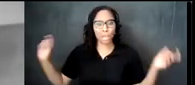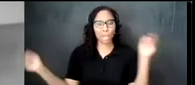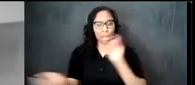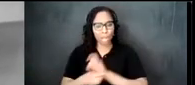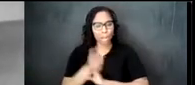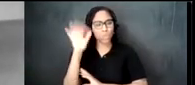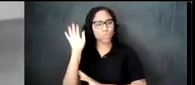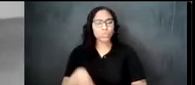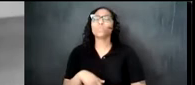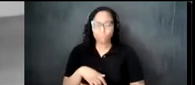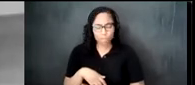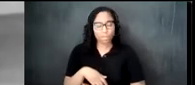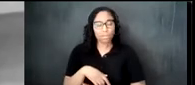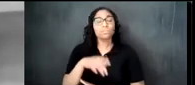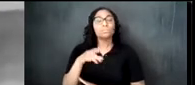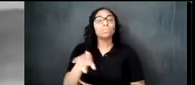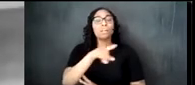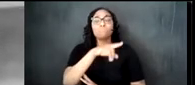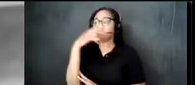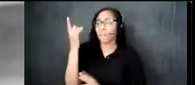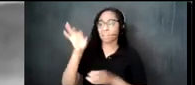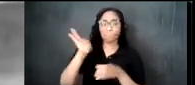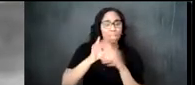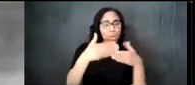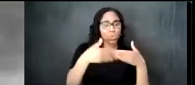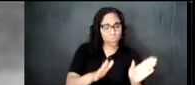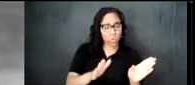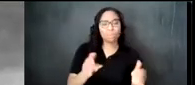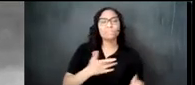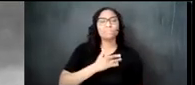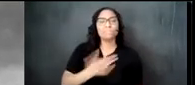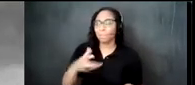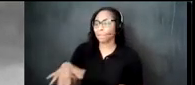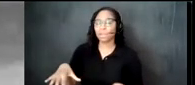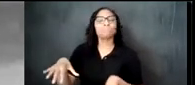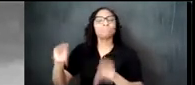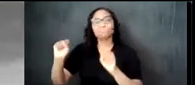were formed by black women primarily because blacks were not allowed in white tea houses